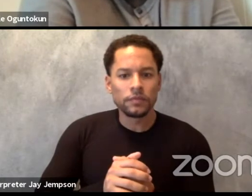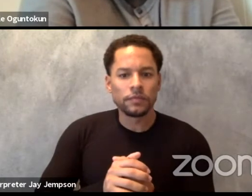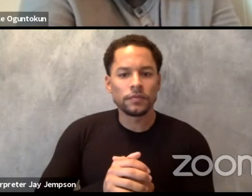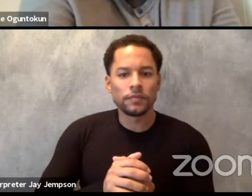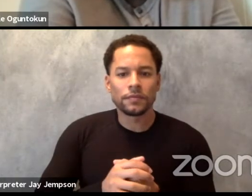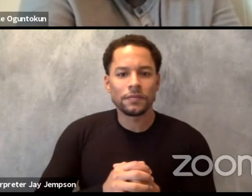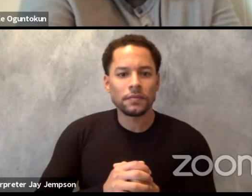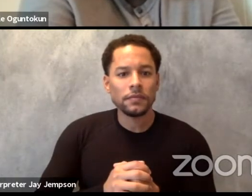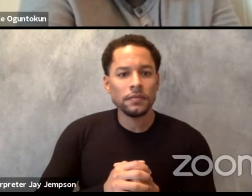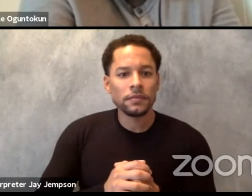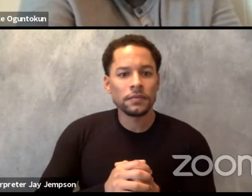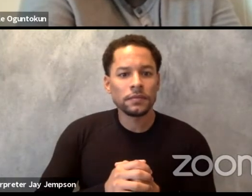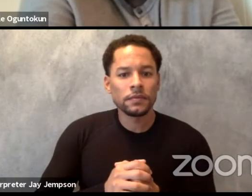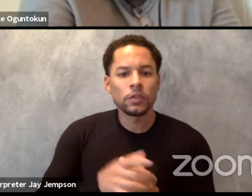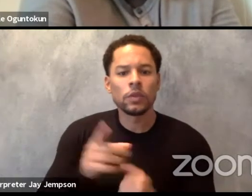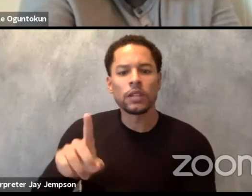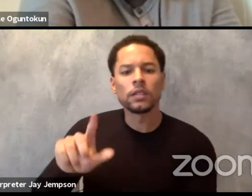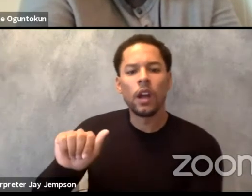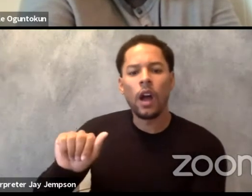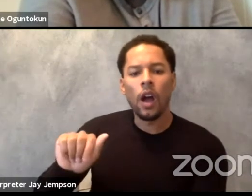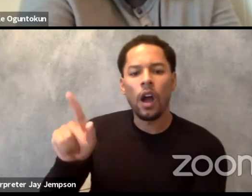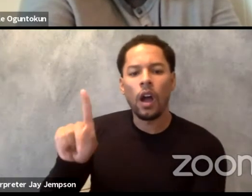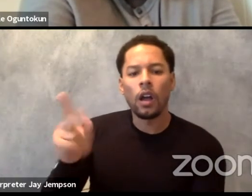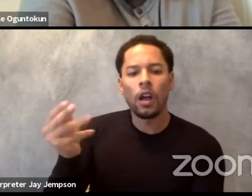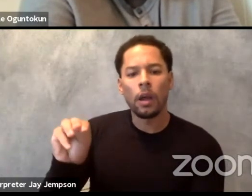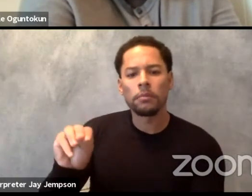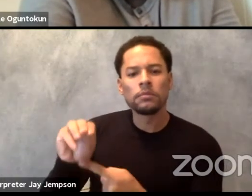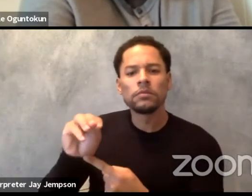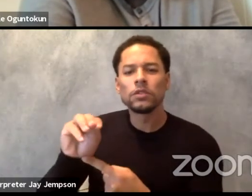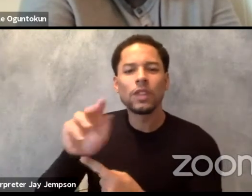you're not just in the realm of production alone, but even in that institutional sense